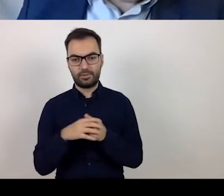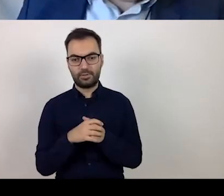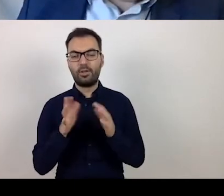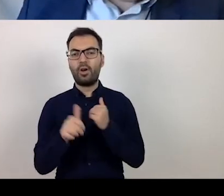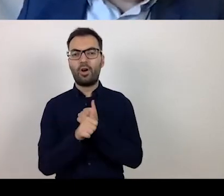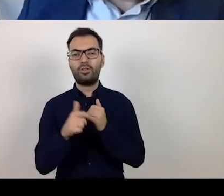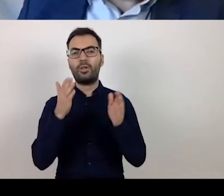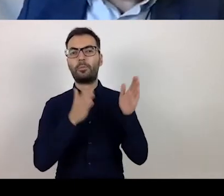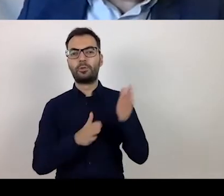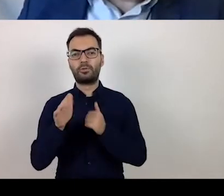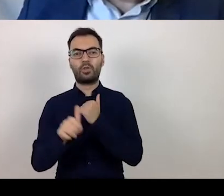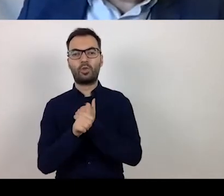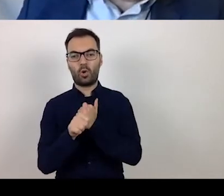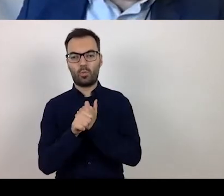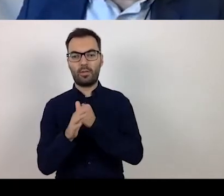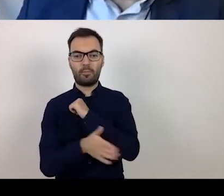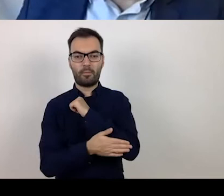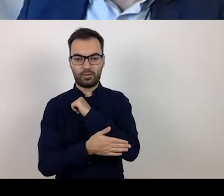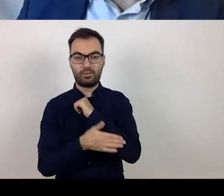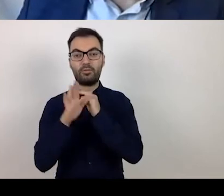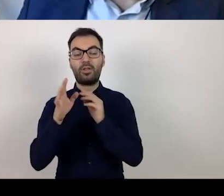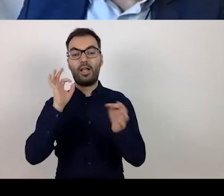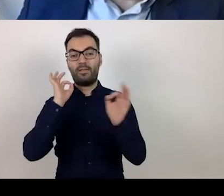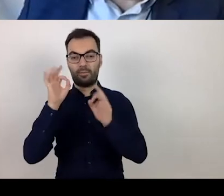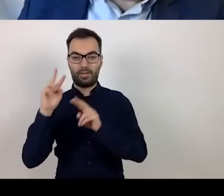and the dissemination of information to the beneficiaries.